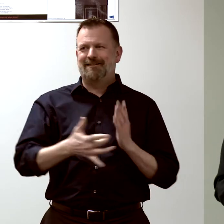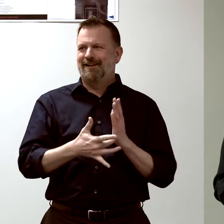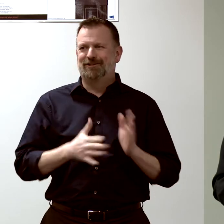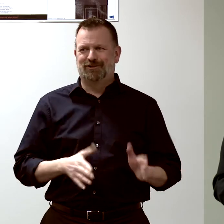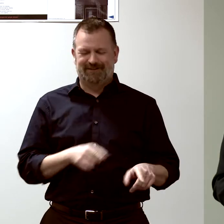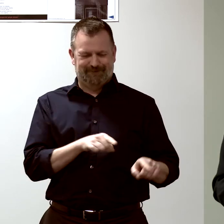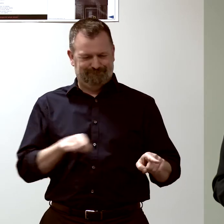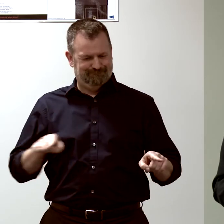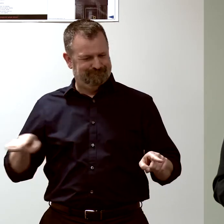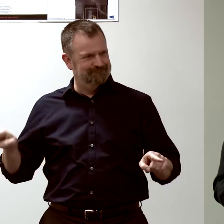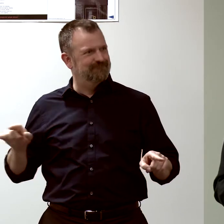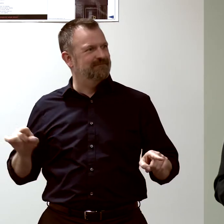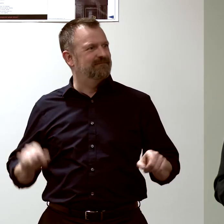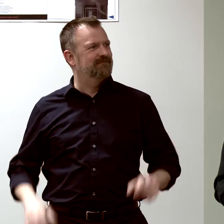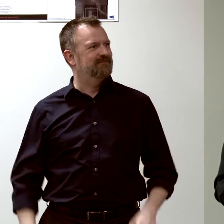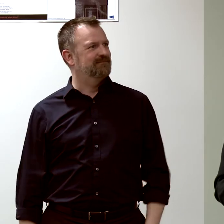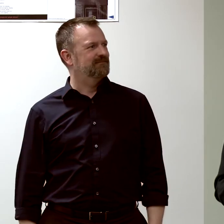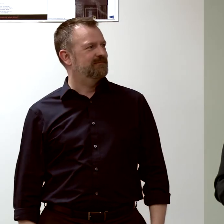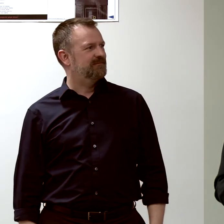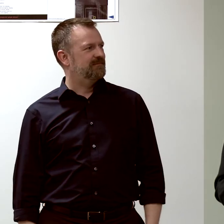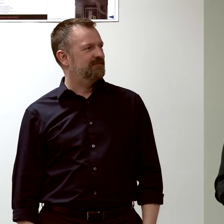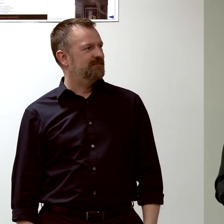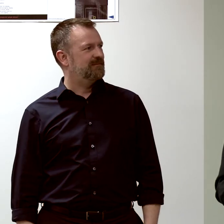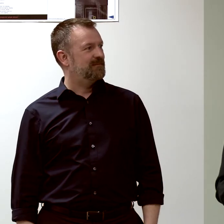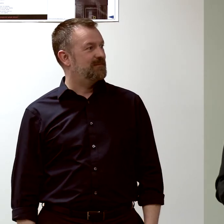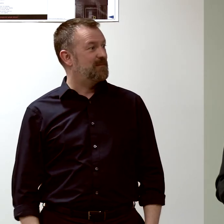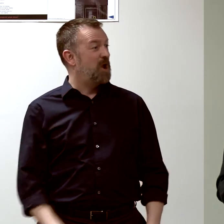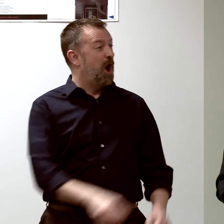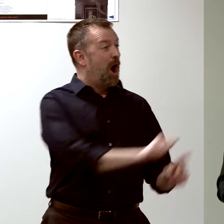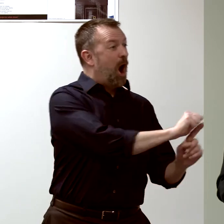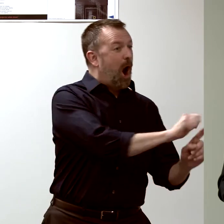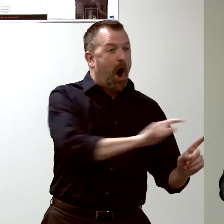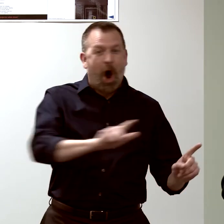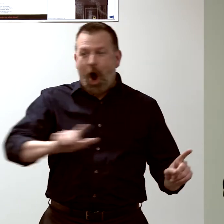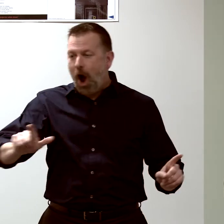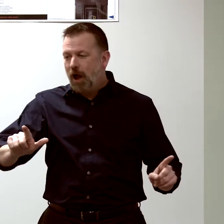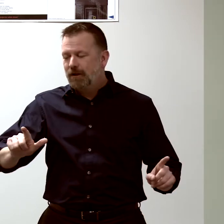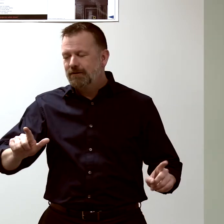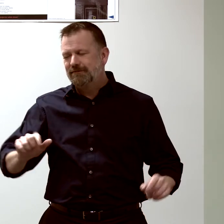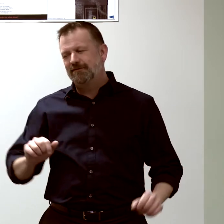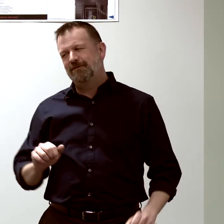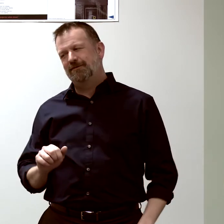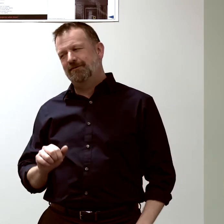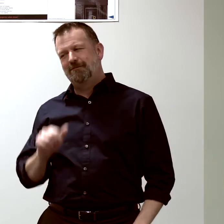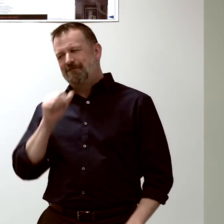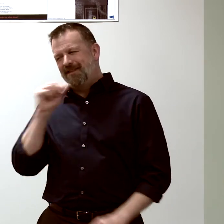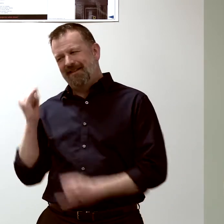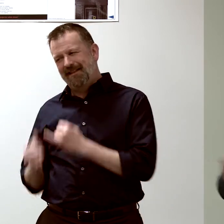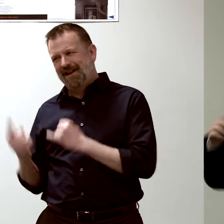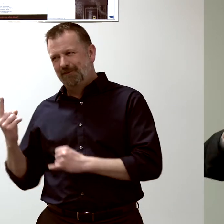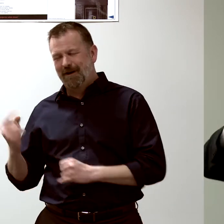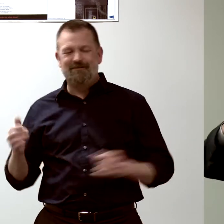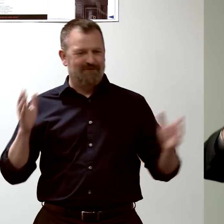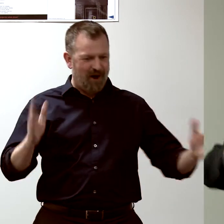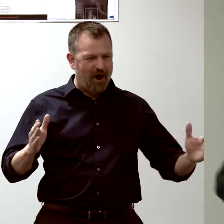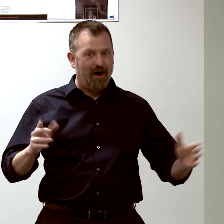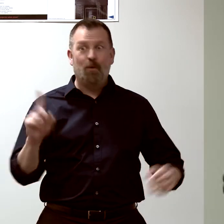and all but one of them over the years trained here.